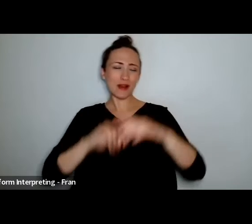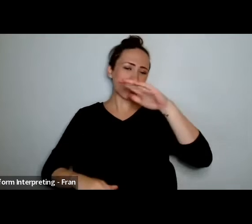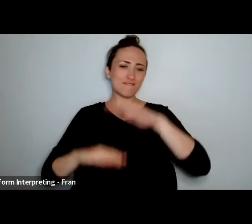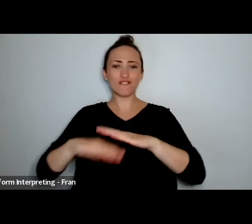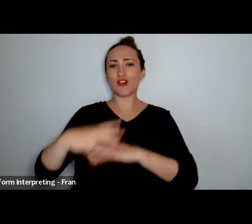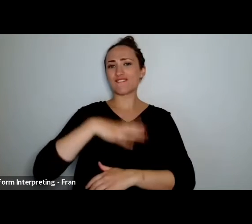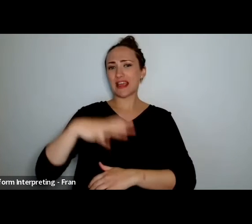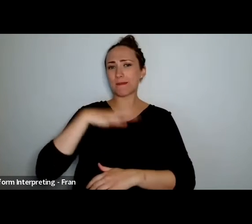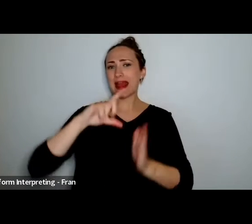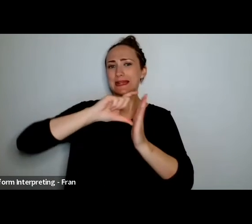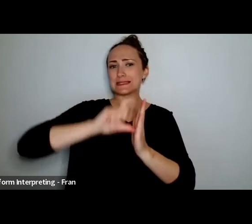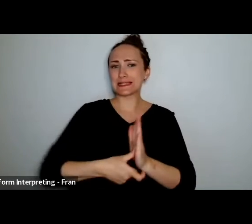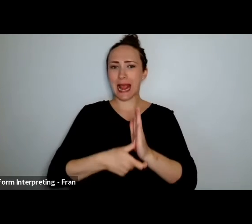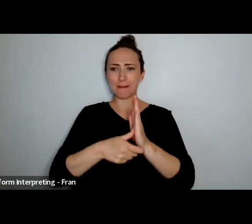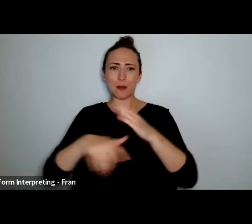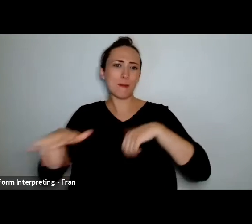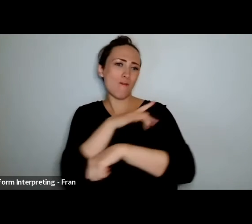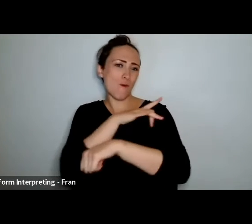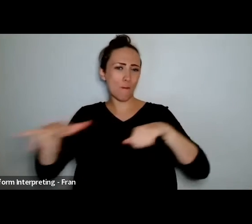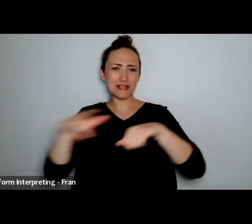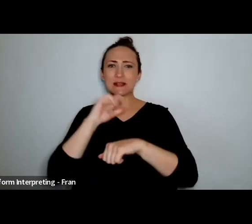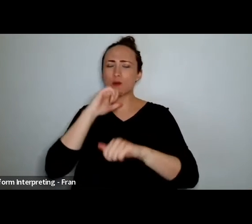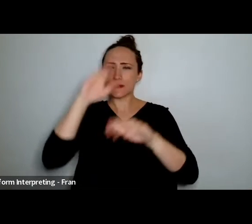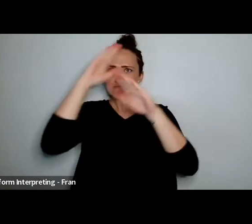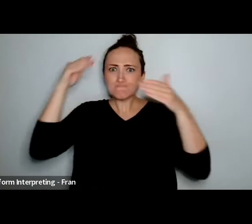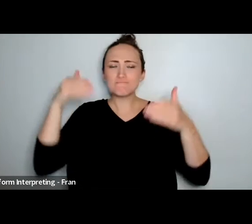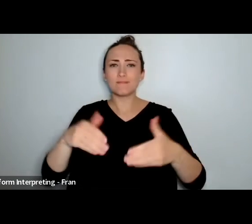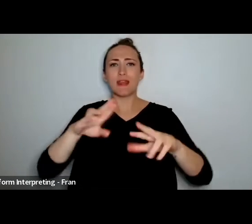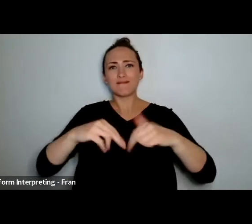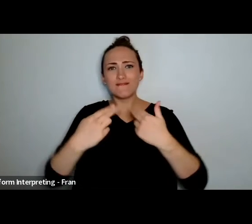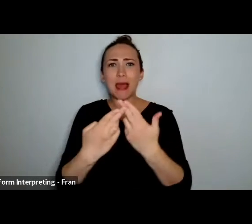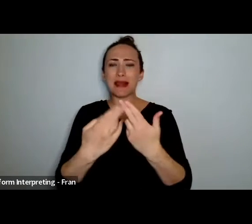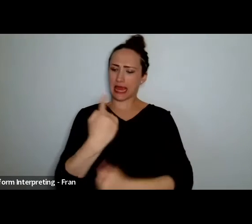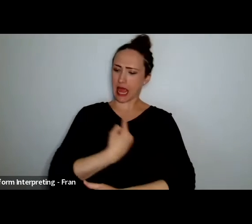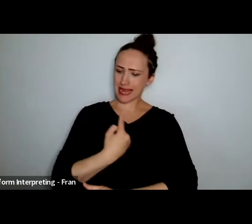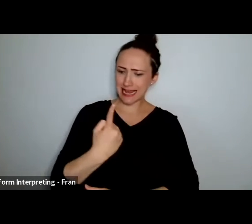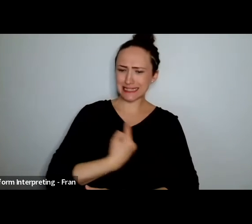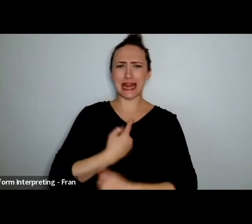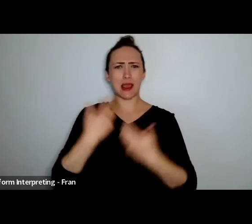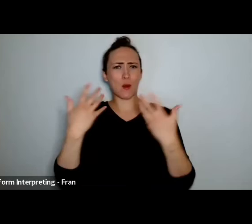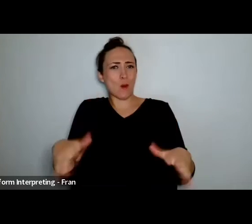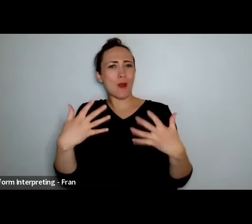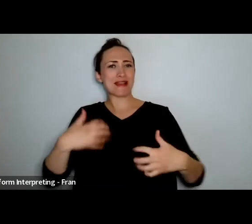a different perspective on identity and family, culture and desires so welcome Marc, talofa.